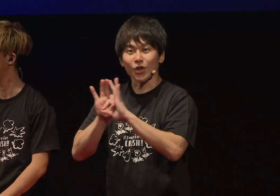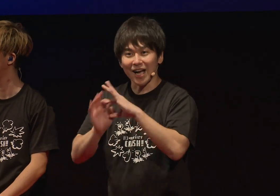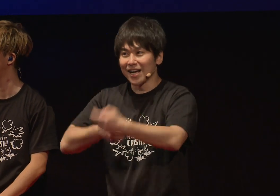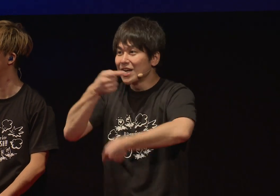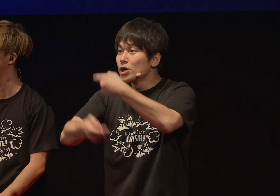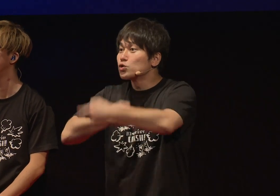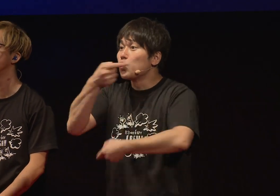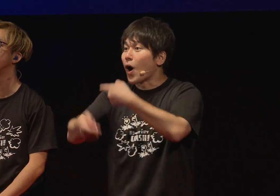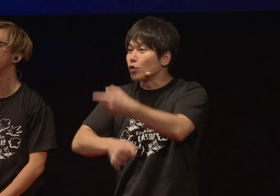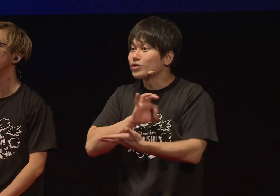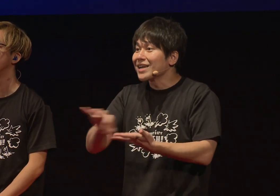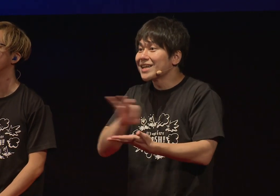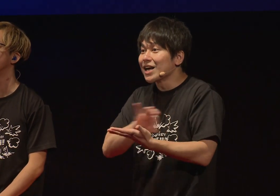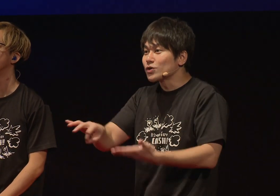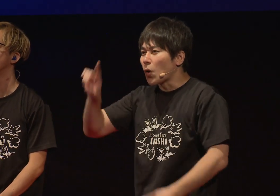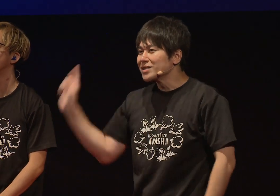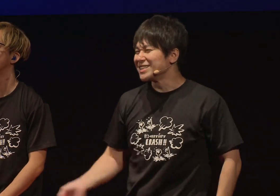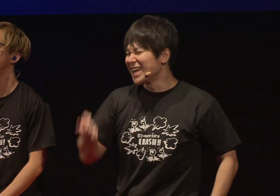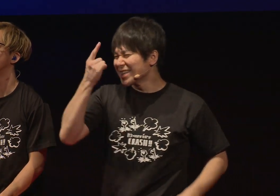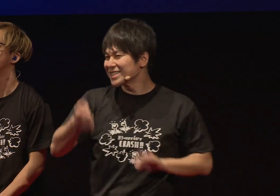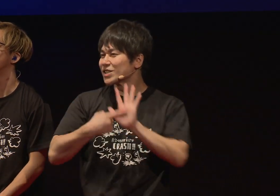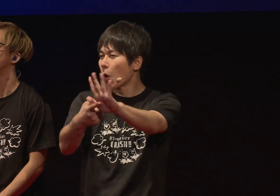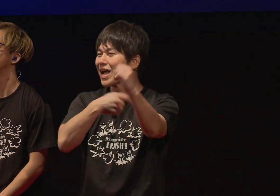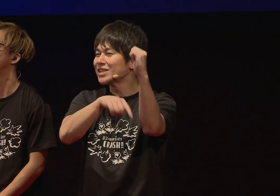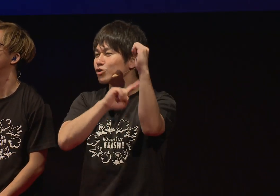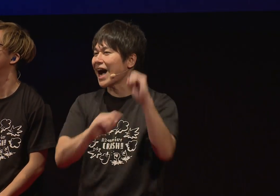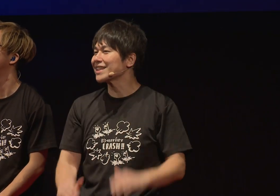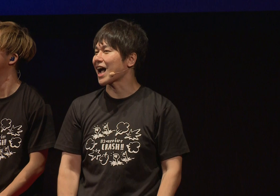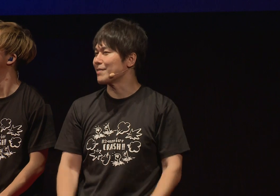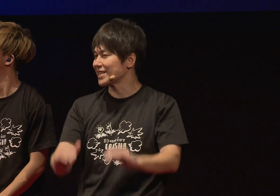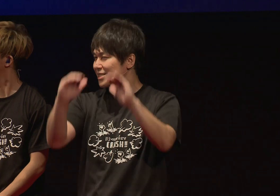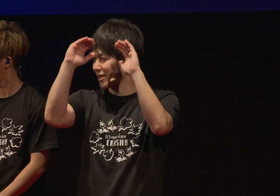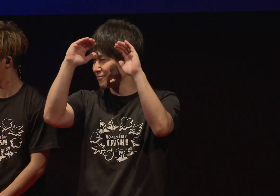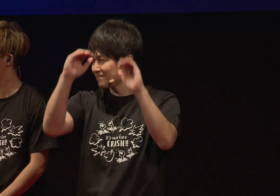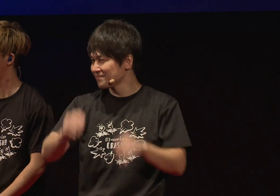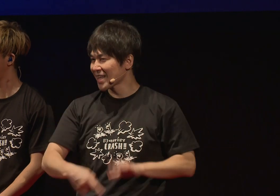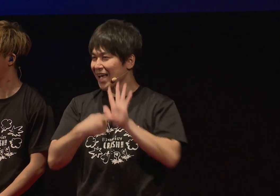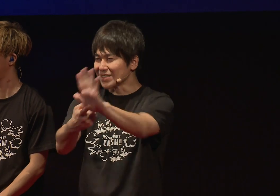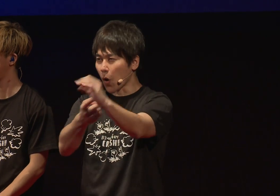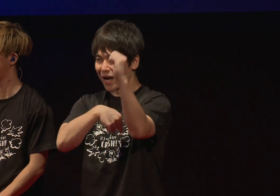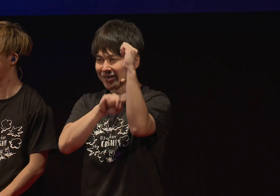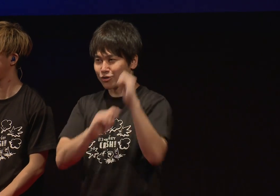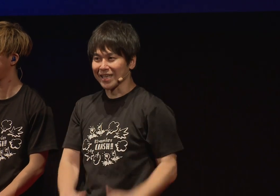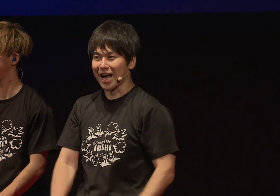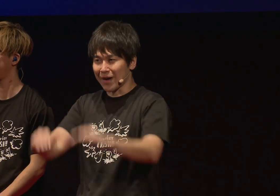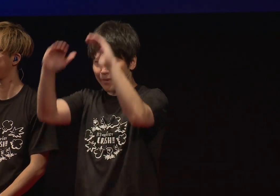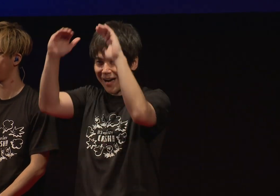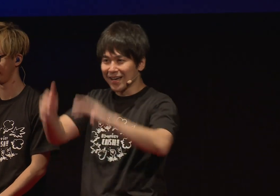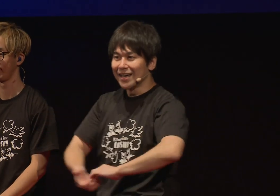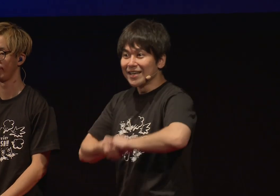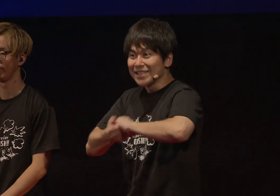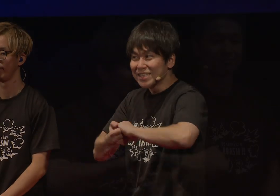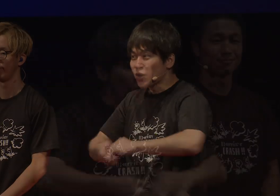So, by using sign language, you can naturally express yourself better. If you improve your ability of expression,